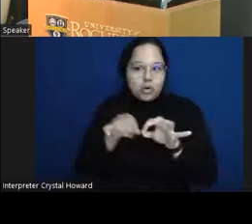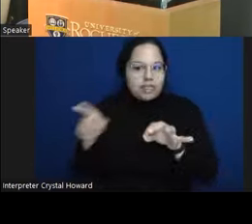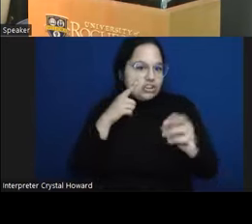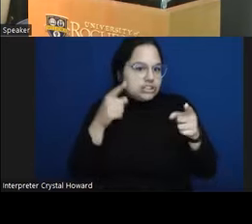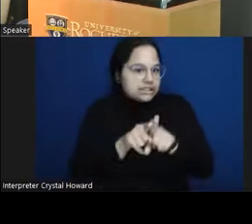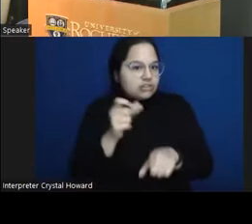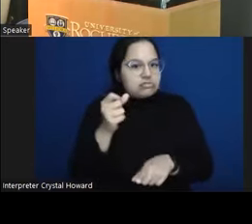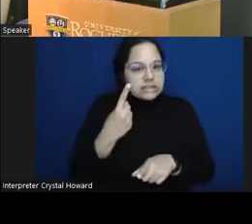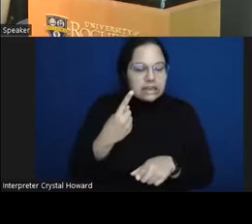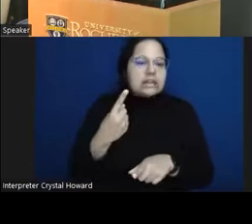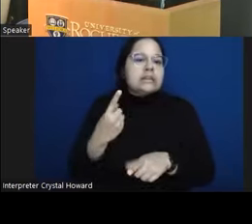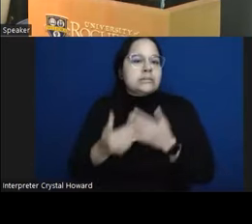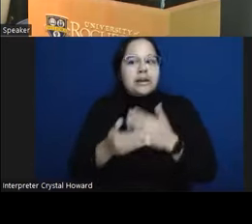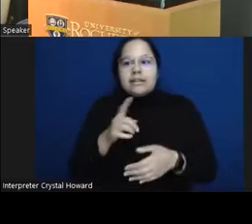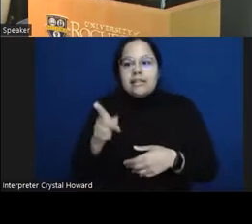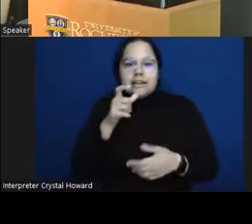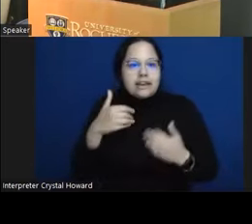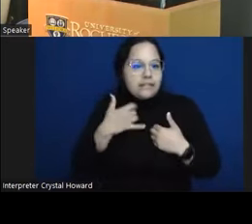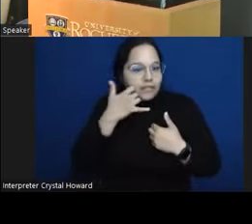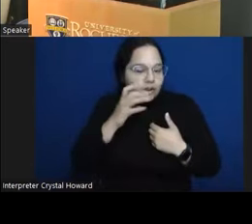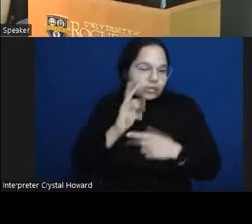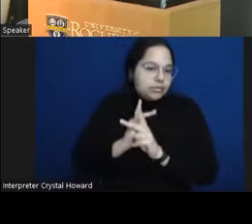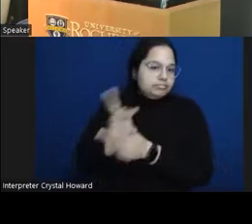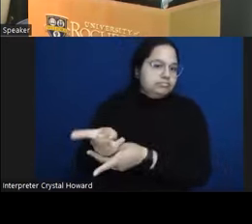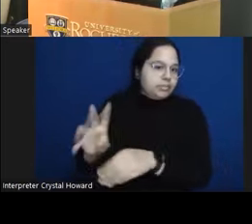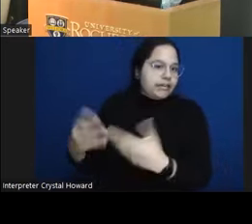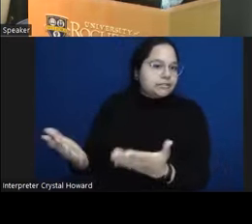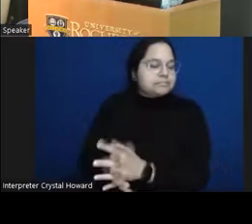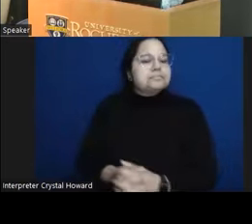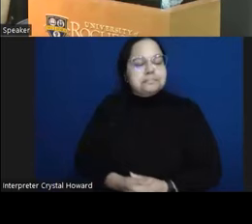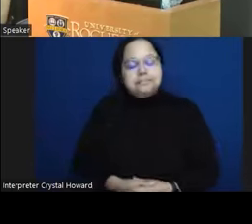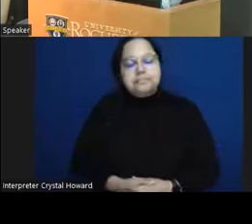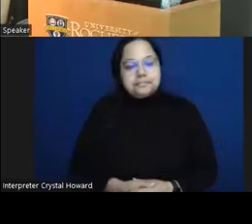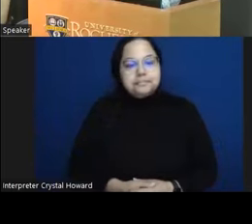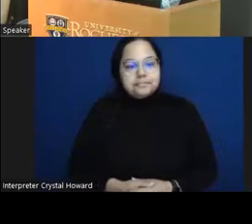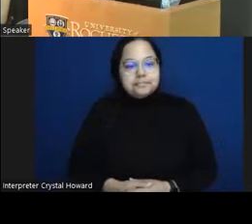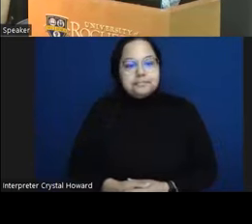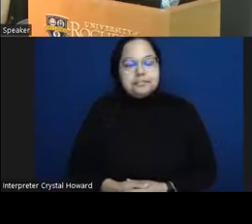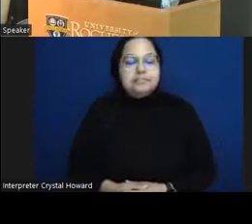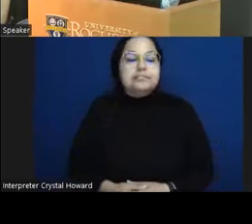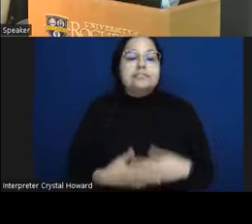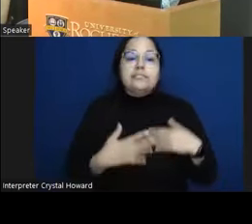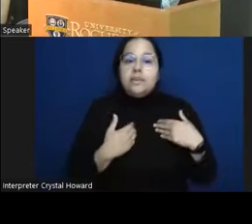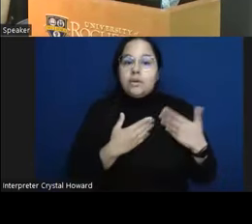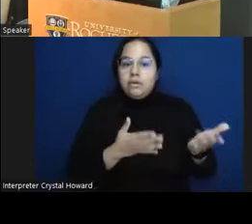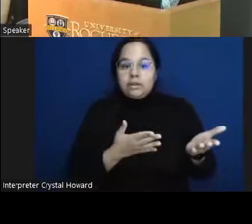a phone we were providing everybody with phones um so this is just a snapshot of what the day-to-day